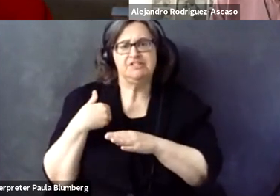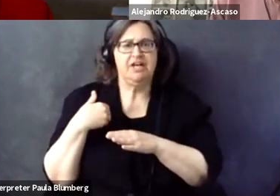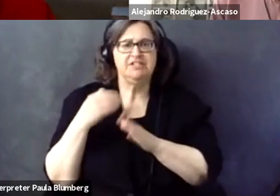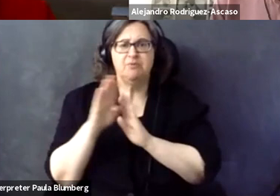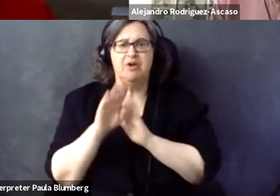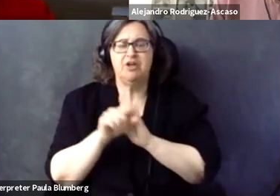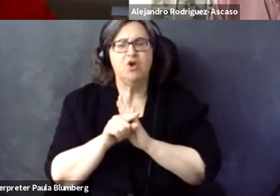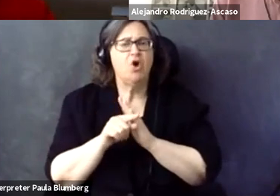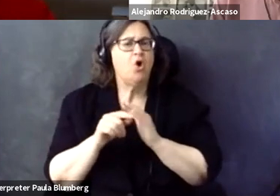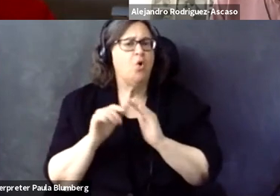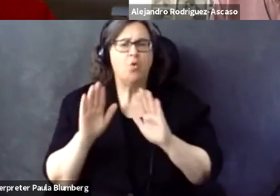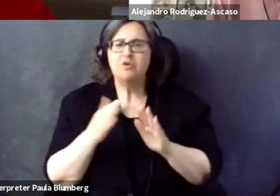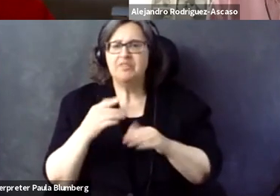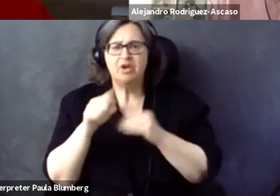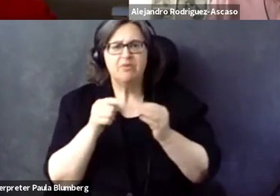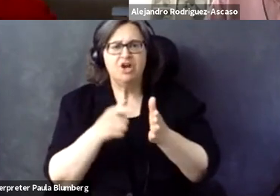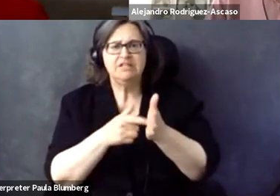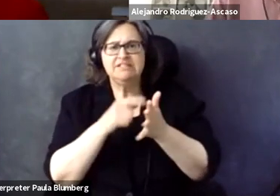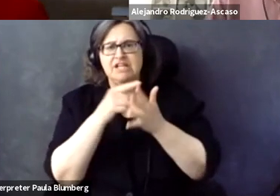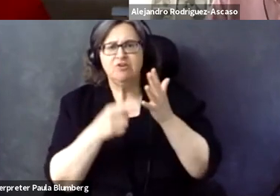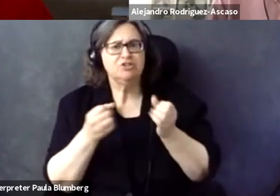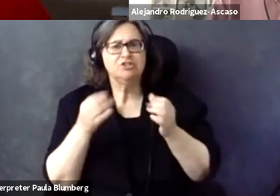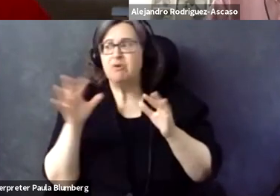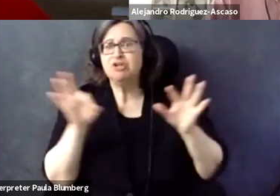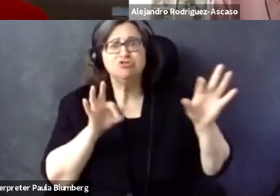of standards. The IT industry generally has this background that